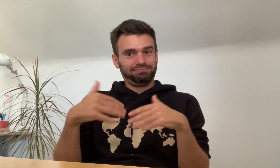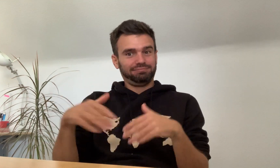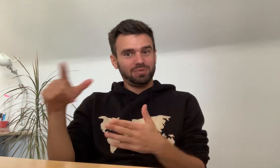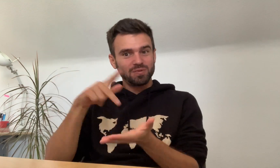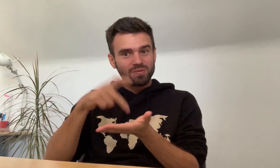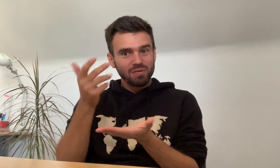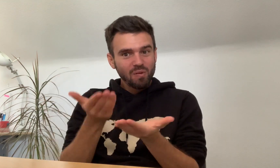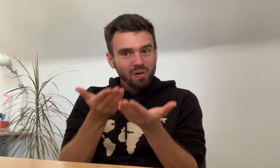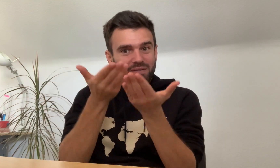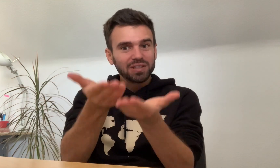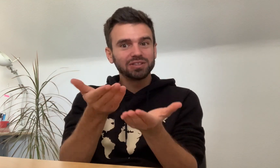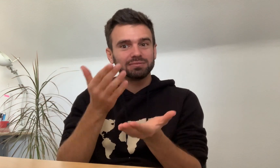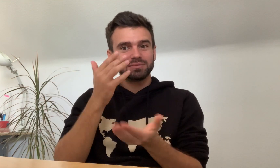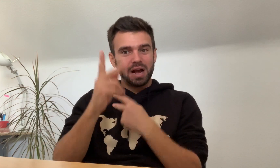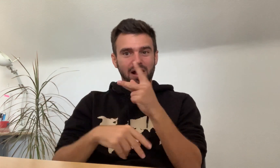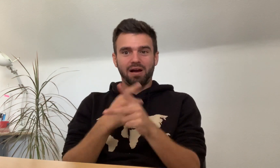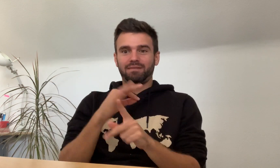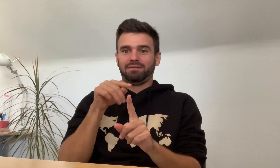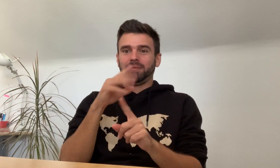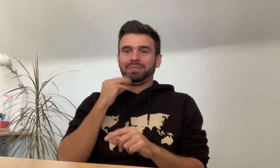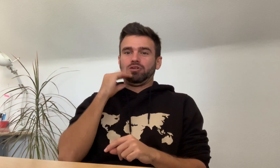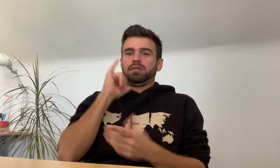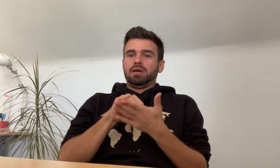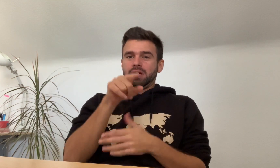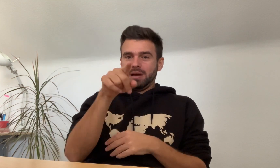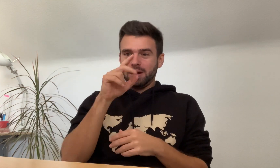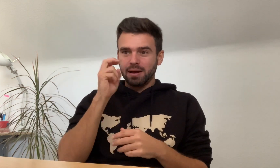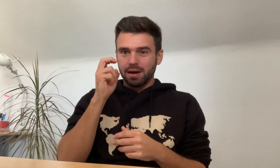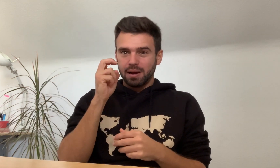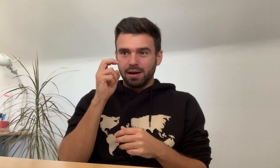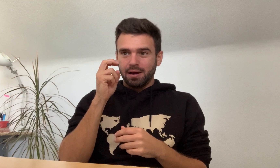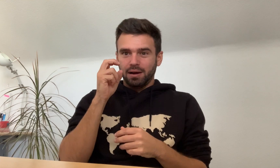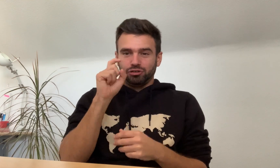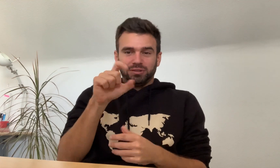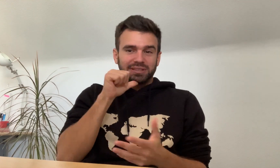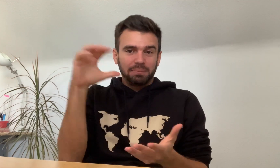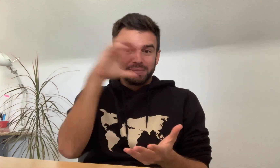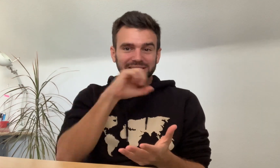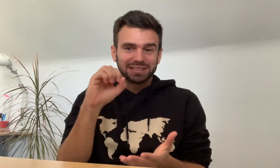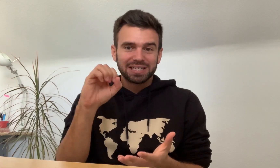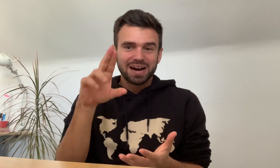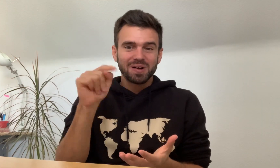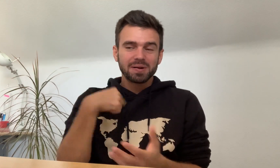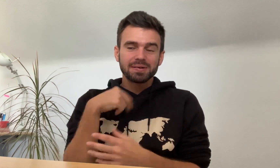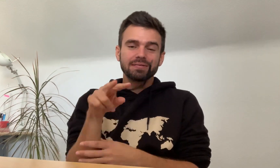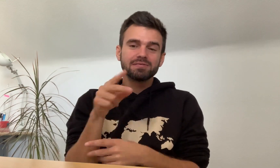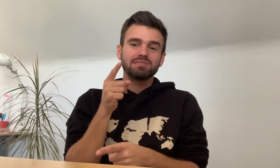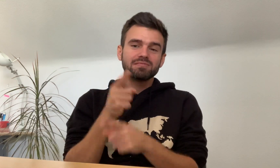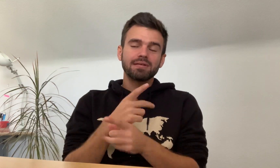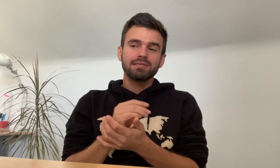and this is a once in a lifetime experience I shouldn’t miss.